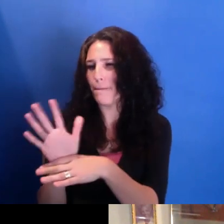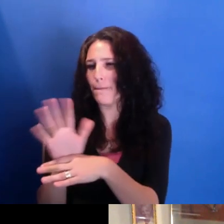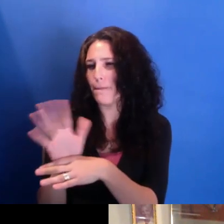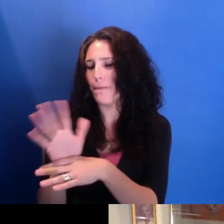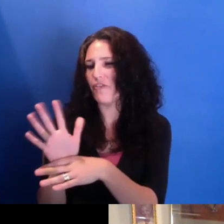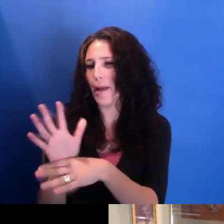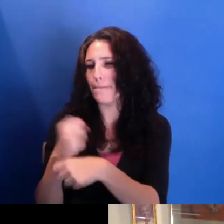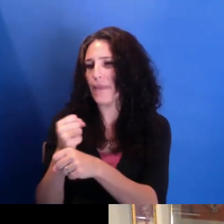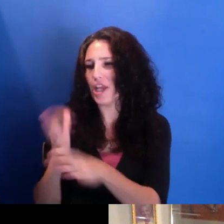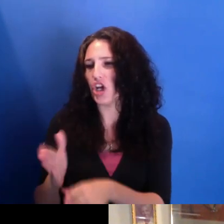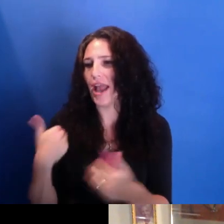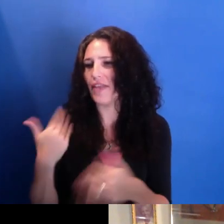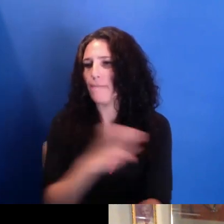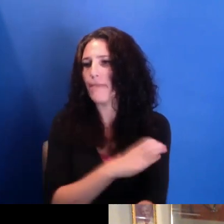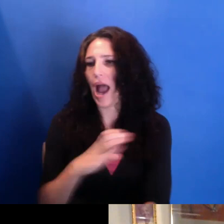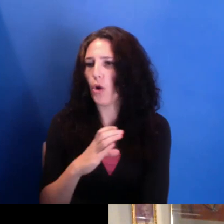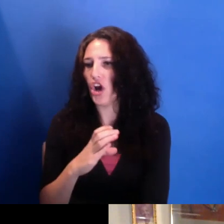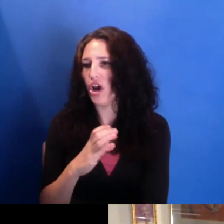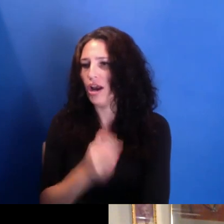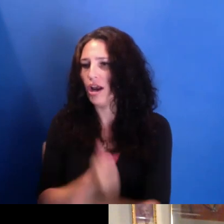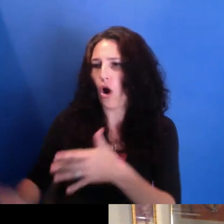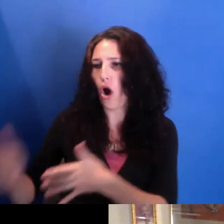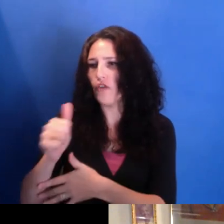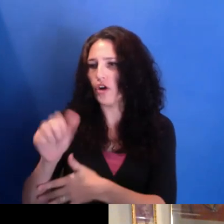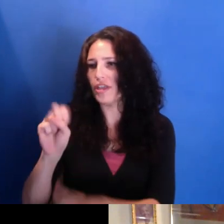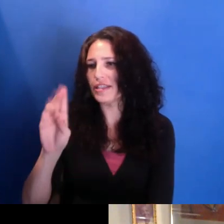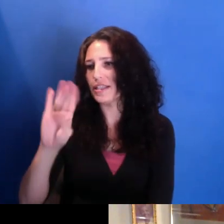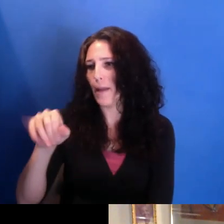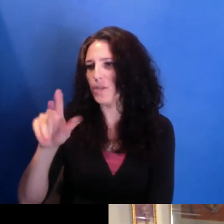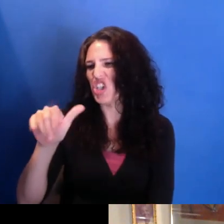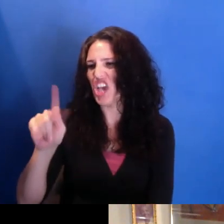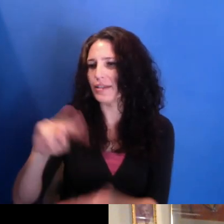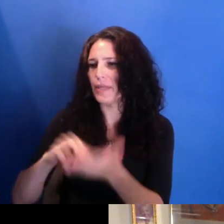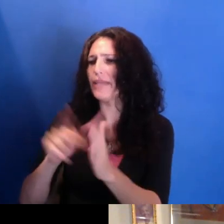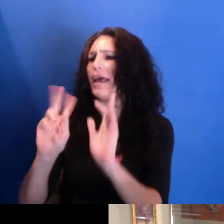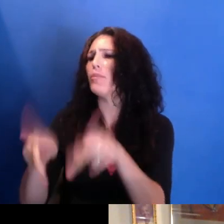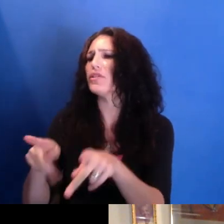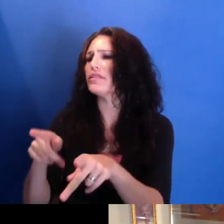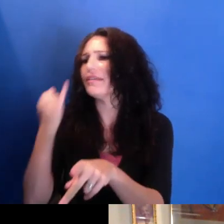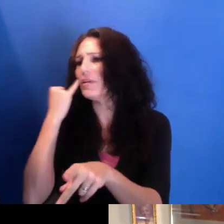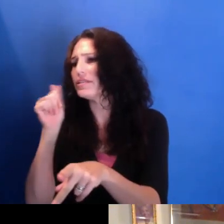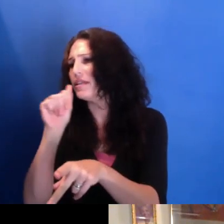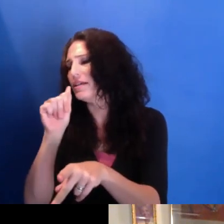the subject was a subject of color, African-American women, or what-- you know, there is this huge power